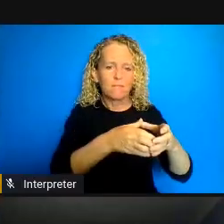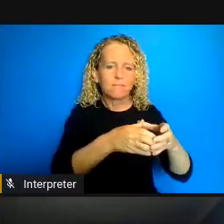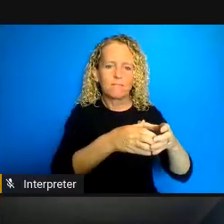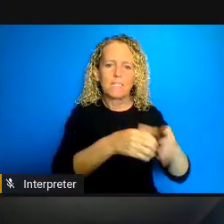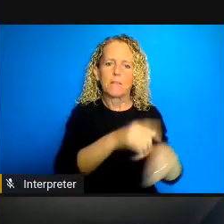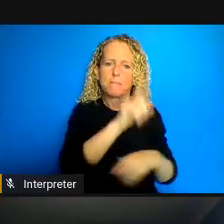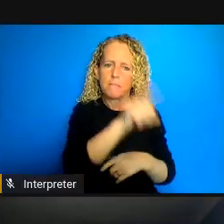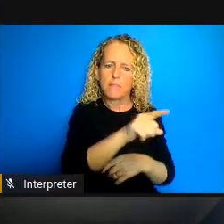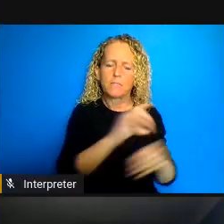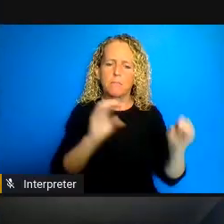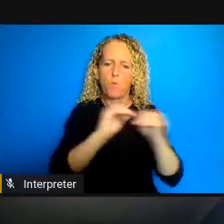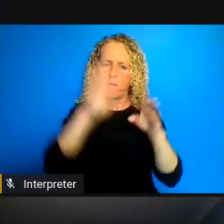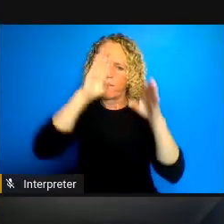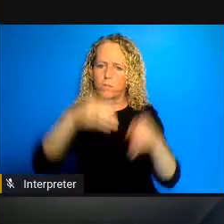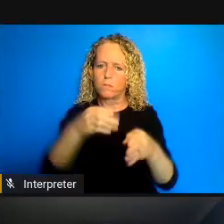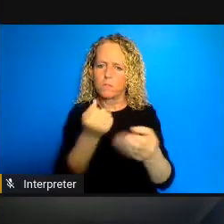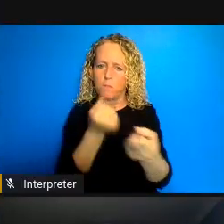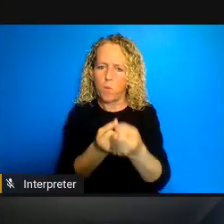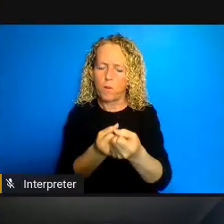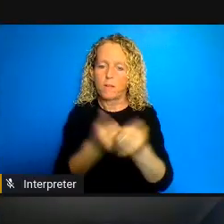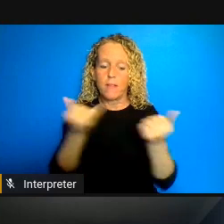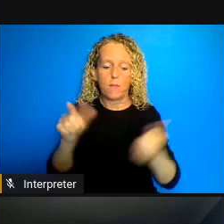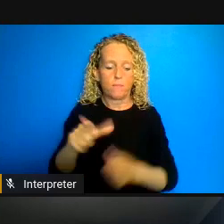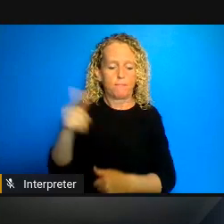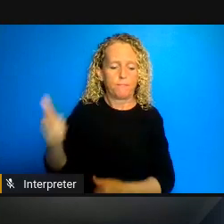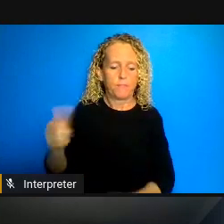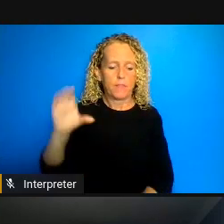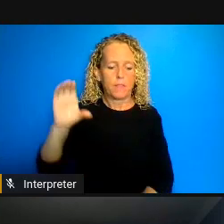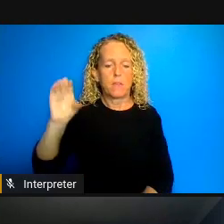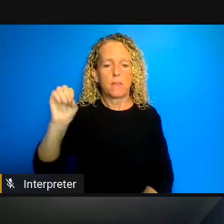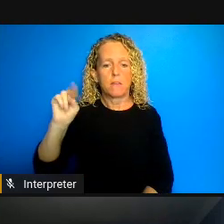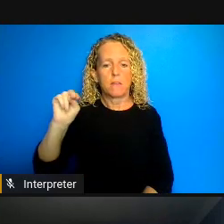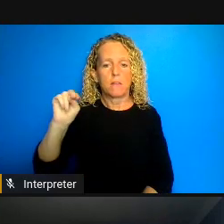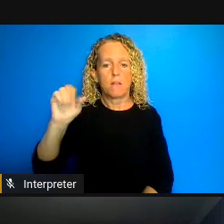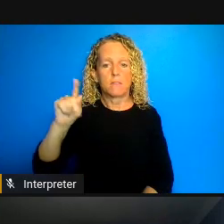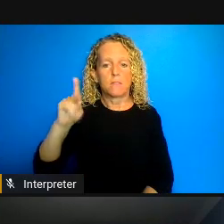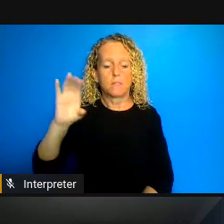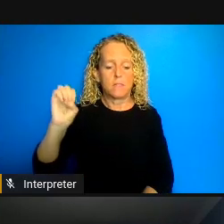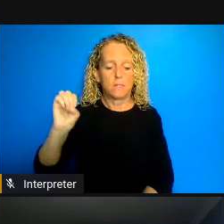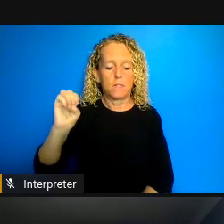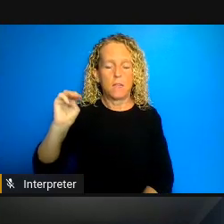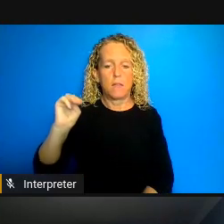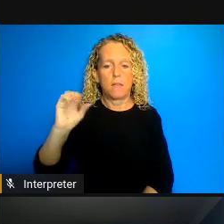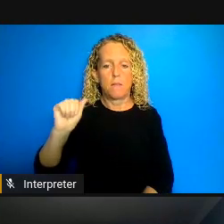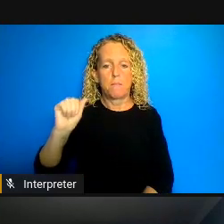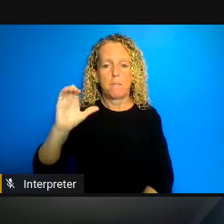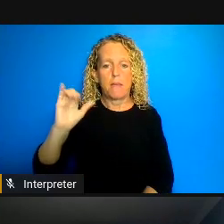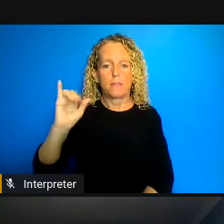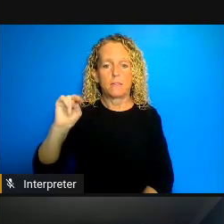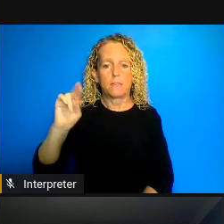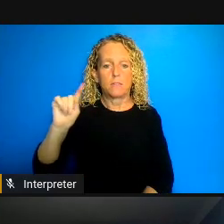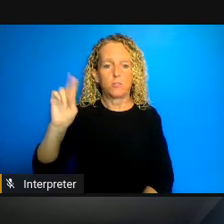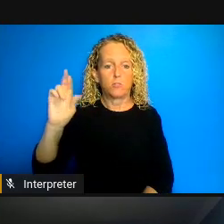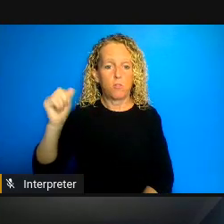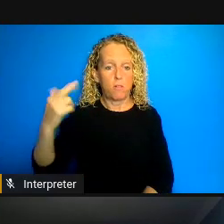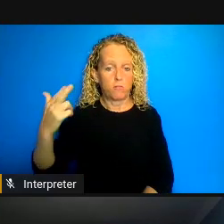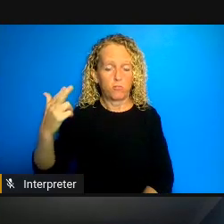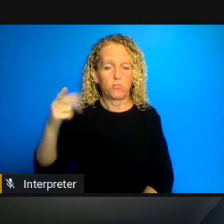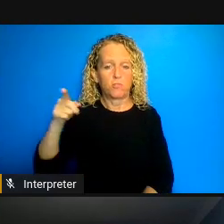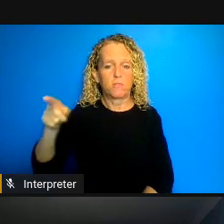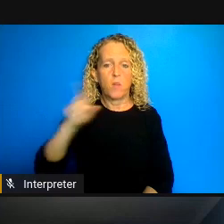Professor Constance MacIntosh will now speak to us on the impact of COVID-19 on